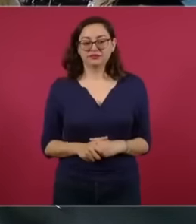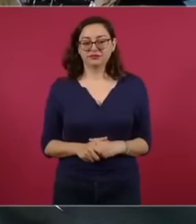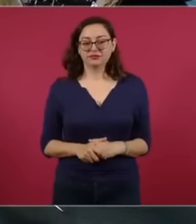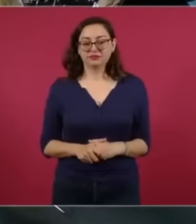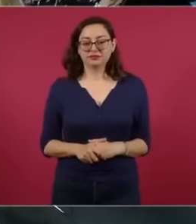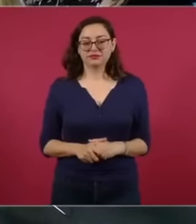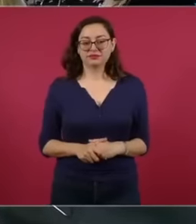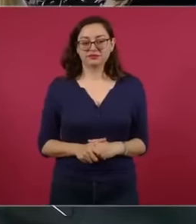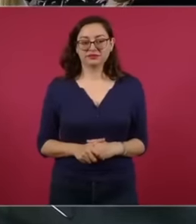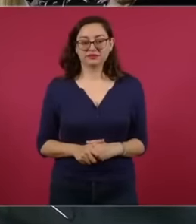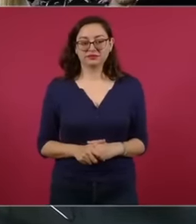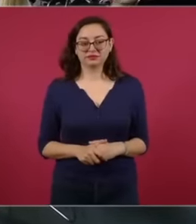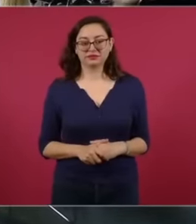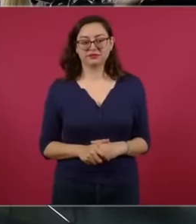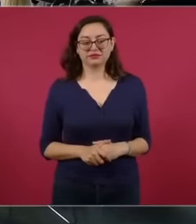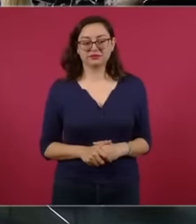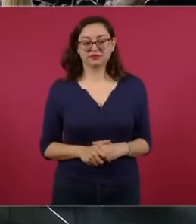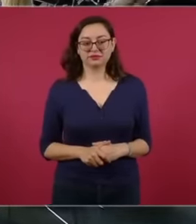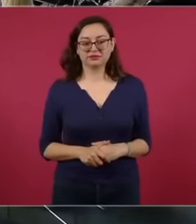you because it is already a lot